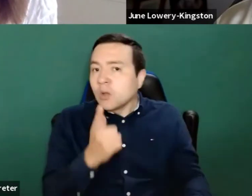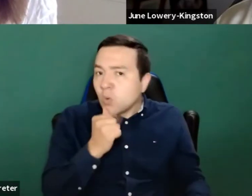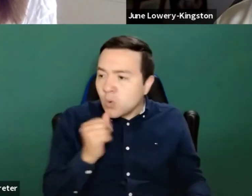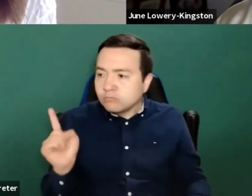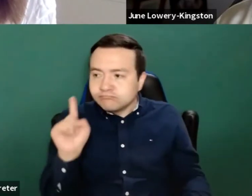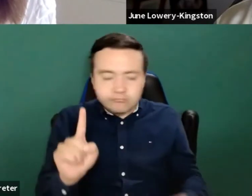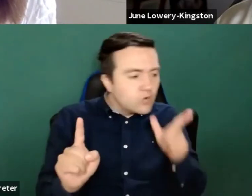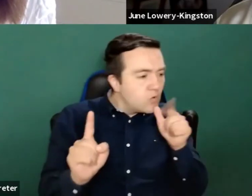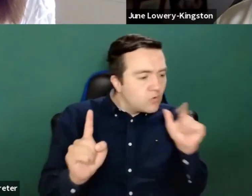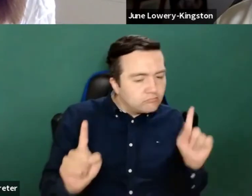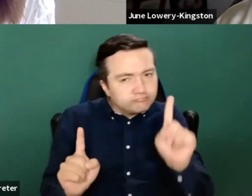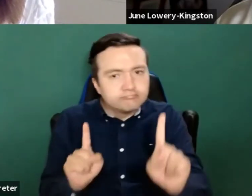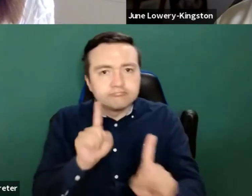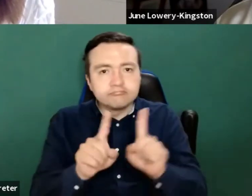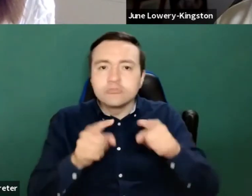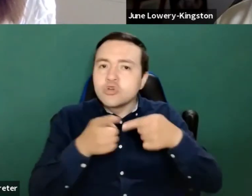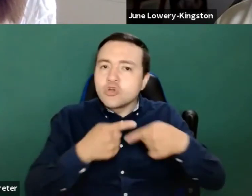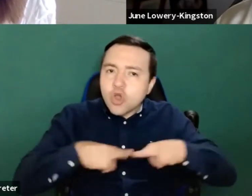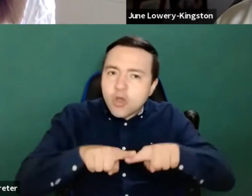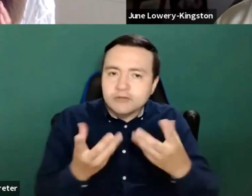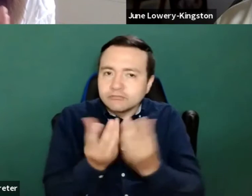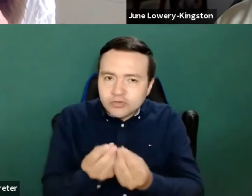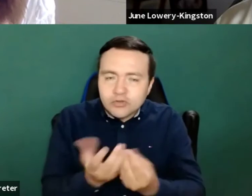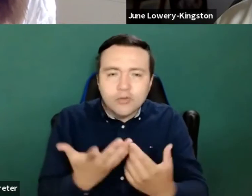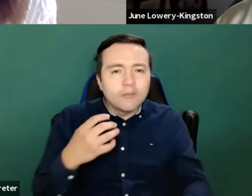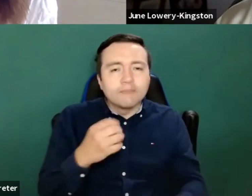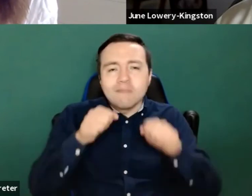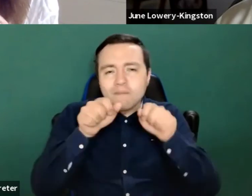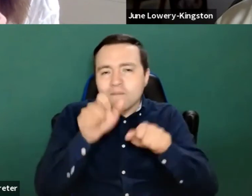is of course responsible for the open public consultation but the Price Waterhouse Coopers